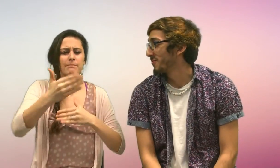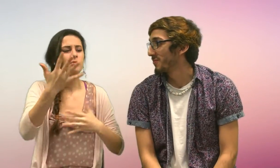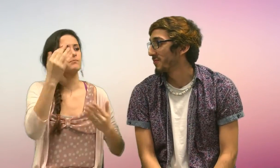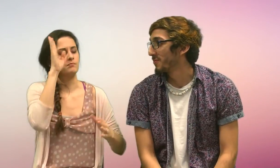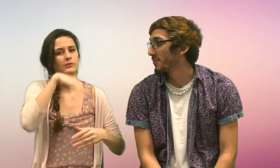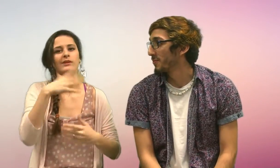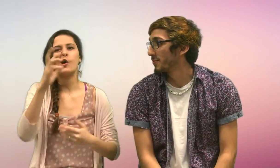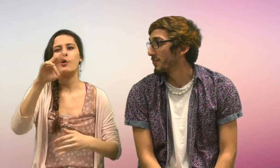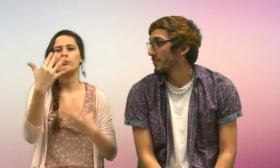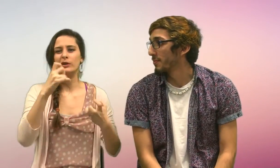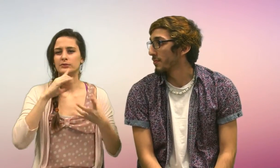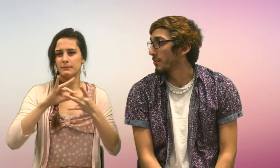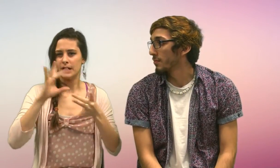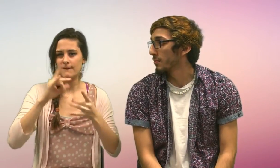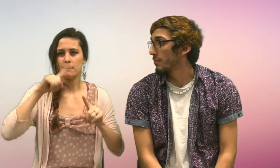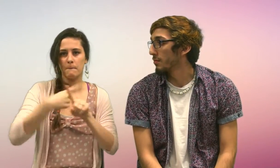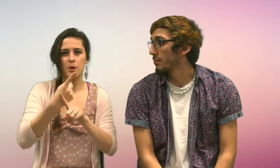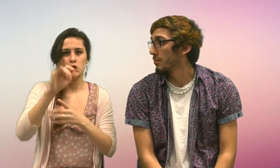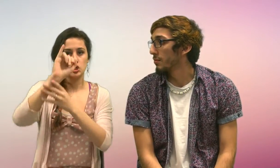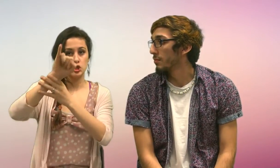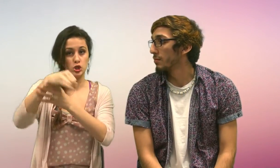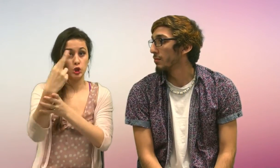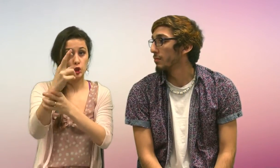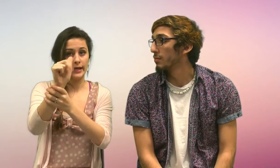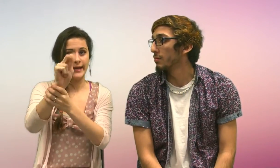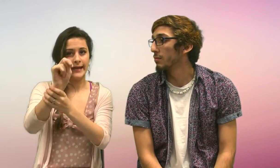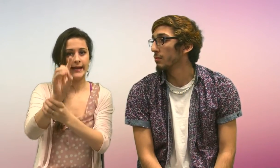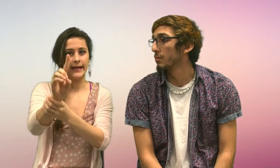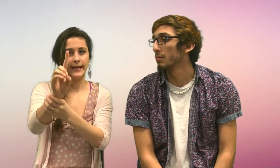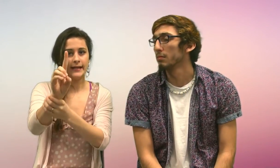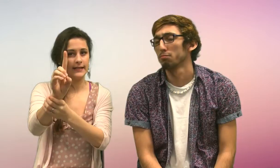Next, RJ want to give a message about JR NAD.